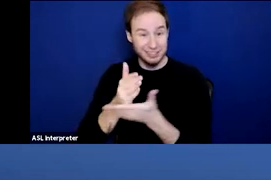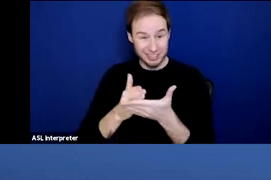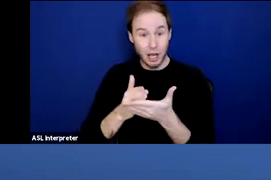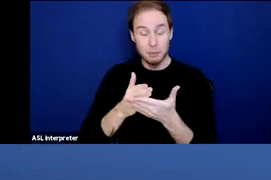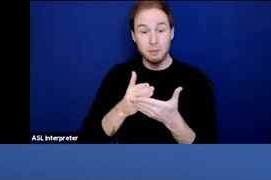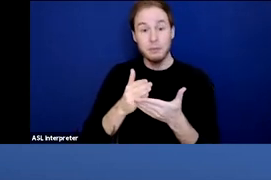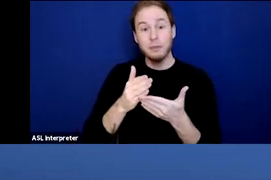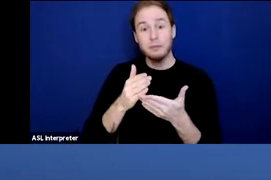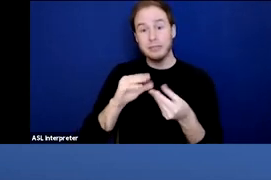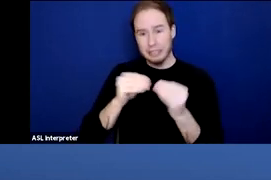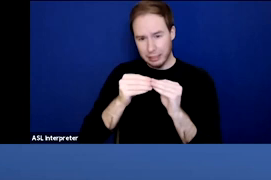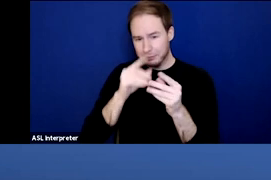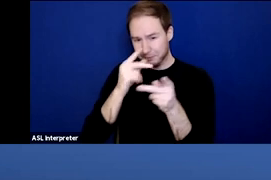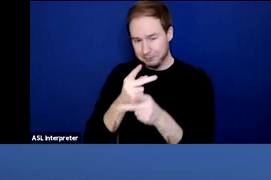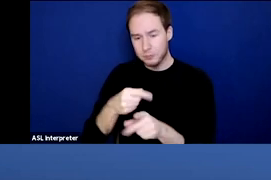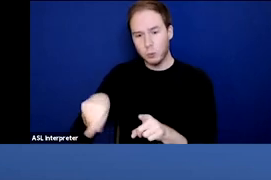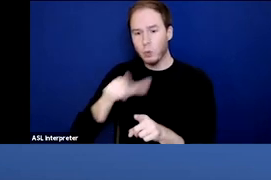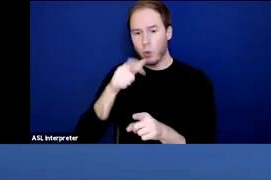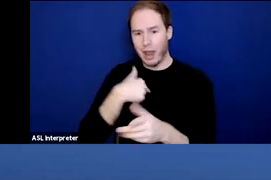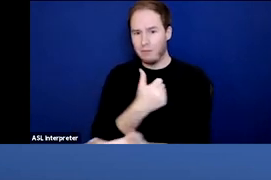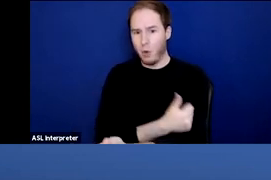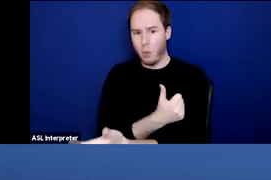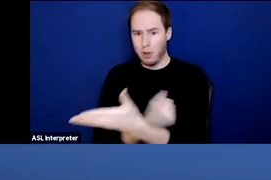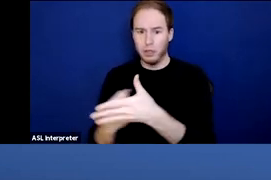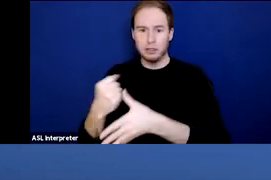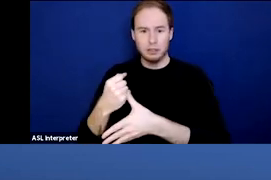among those with opioid use disorder include employment, obviously,